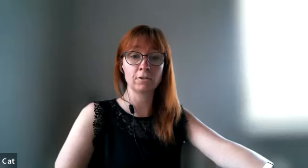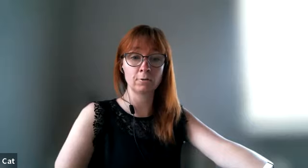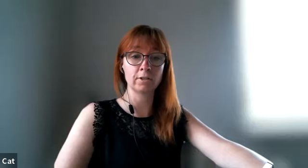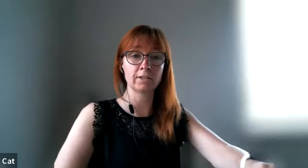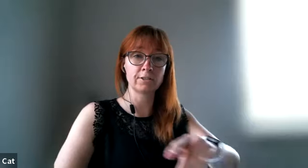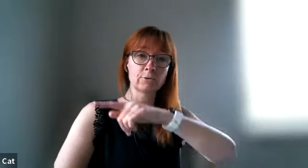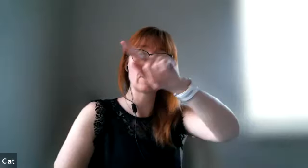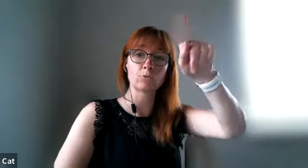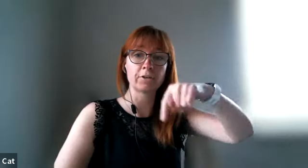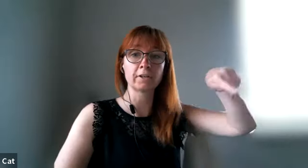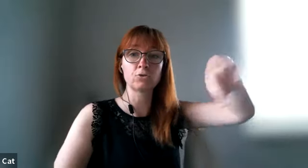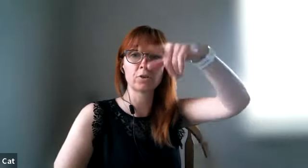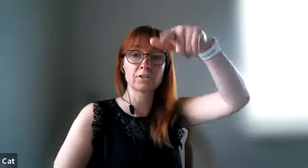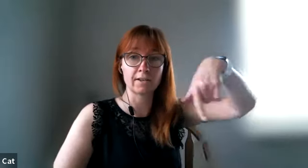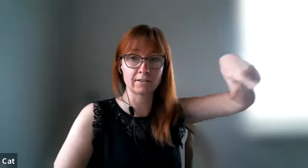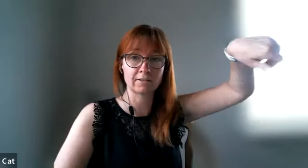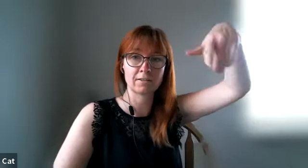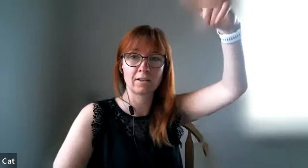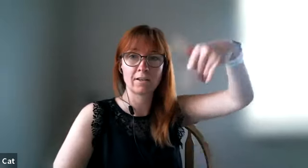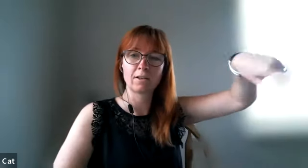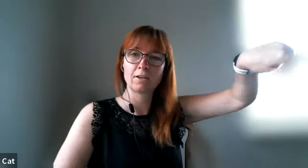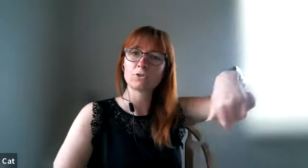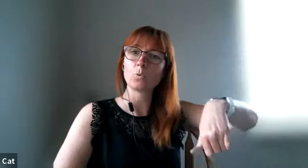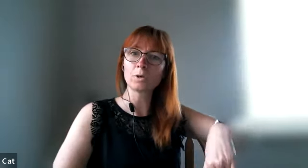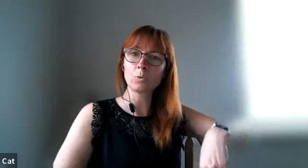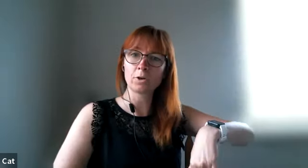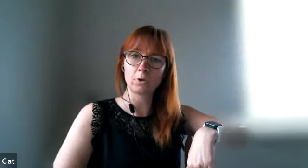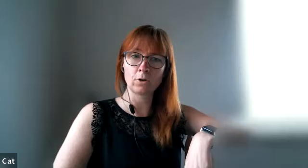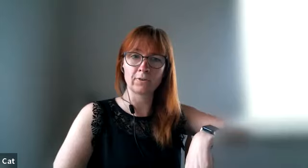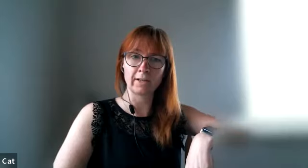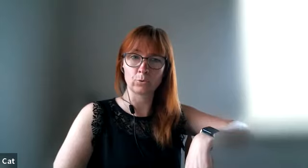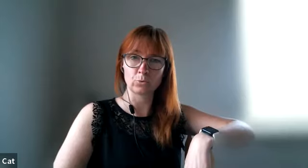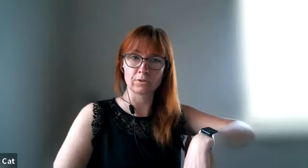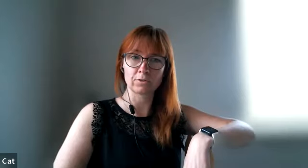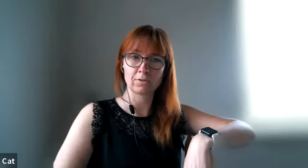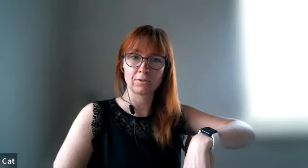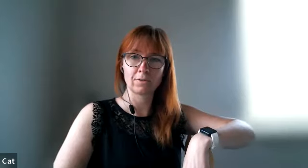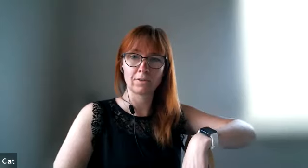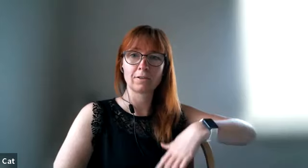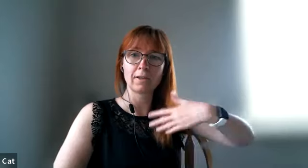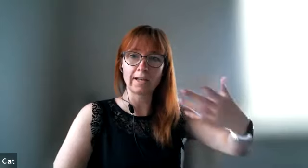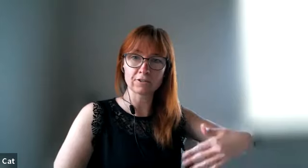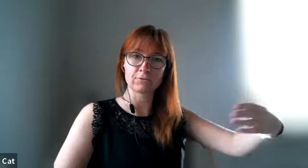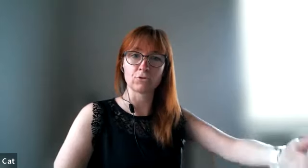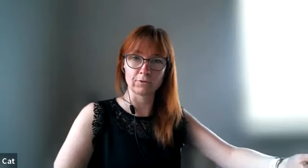complain she was out running doing tasks so wonder what her love language was acts of service